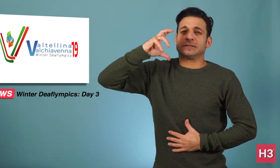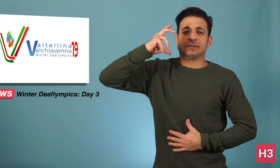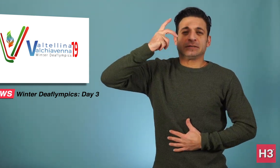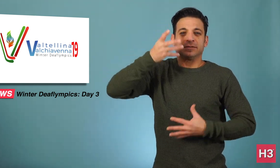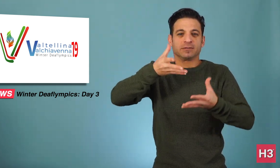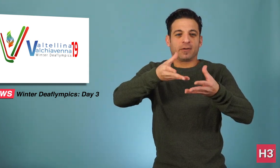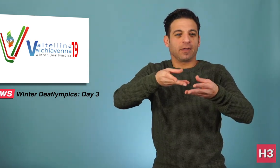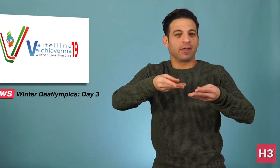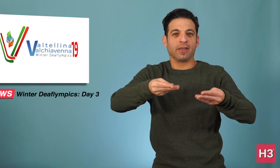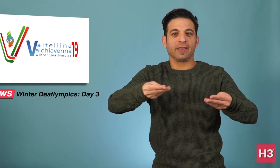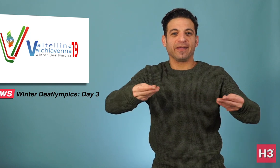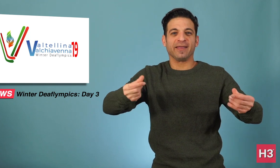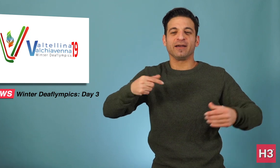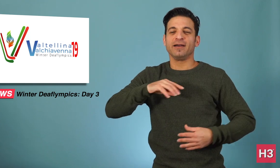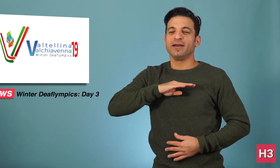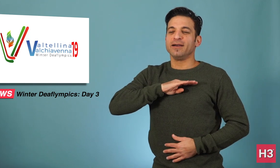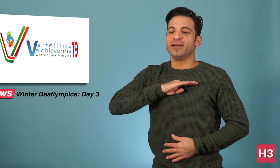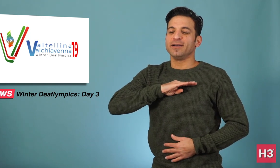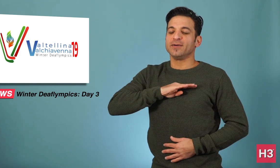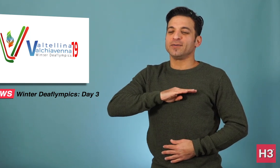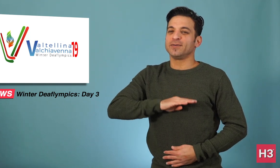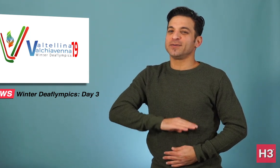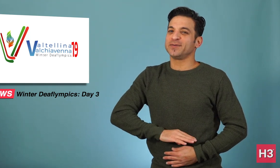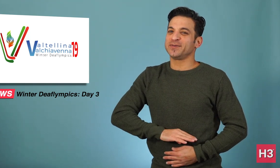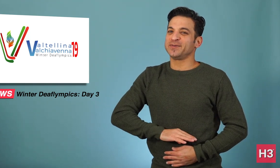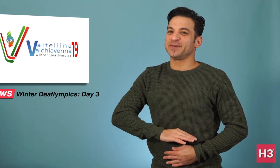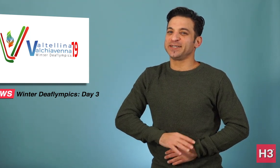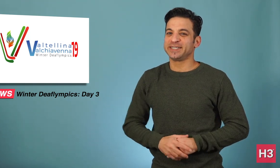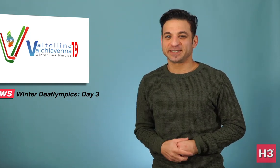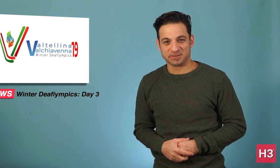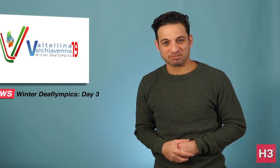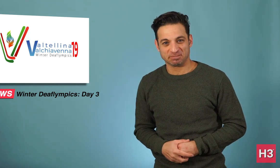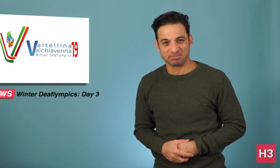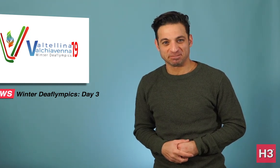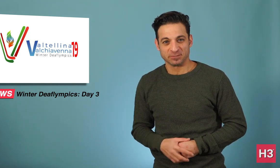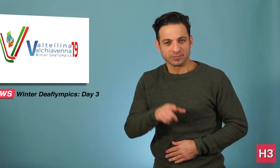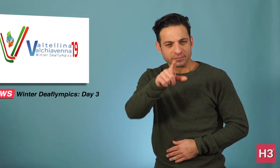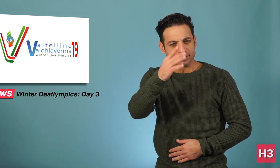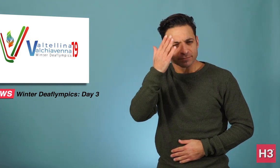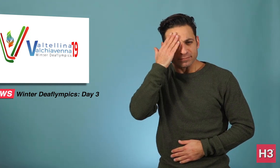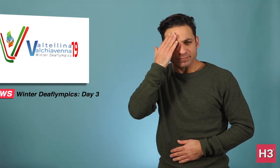beautiful day, much to my relief! While